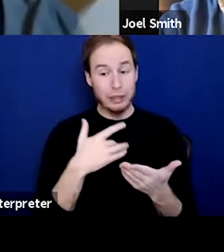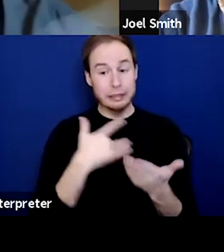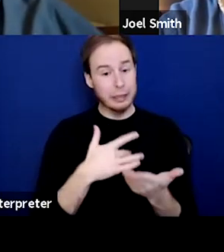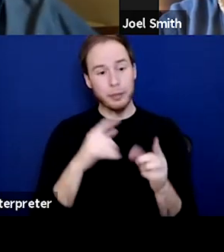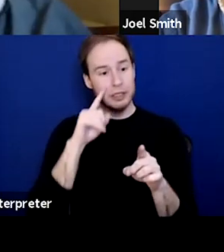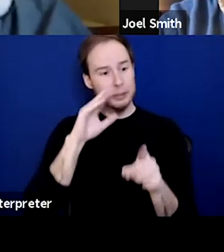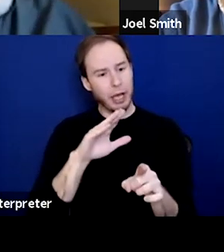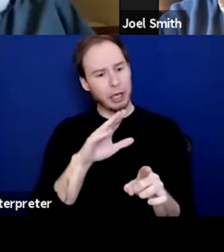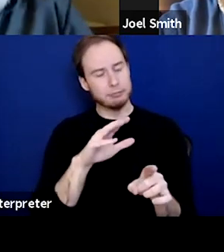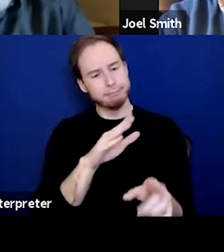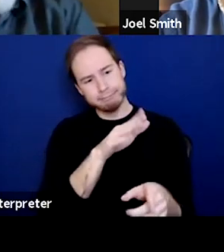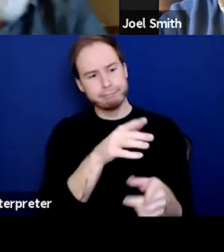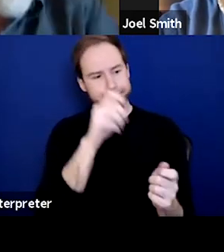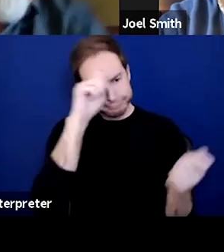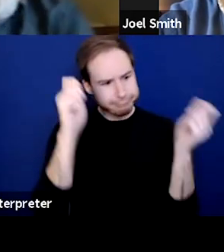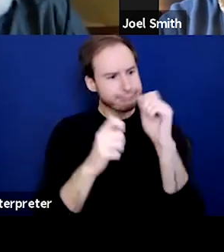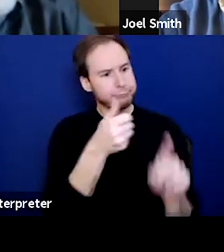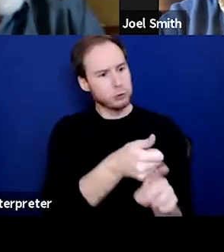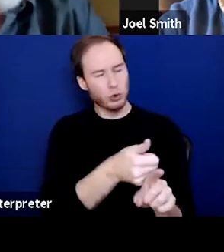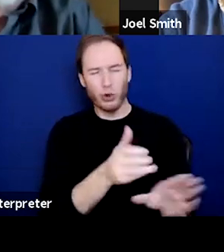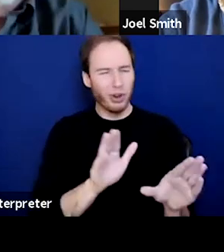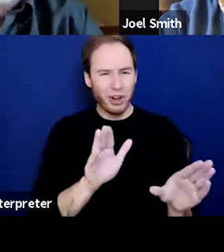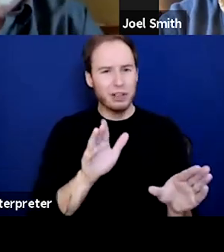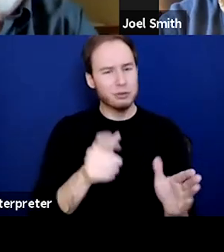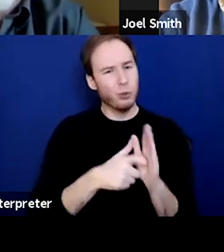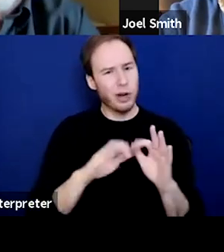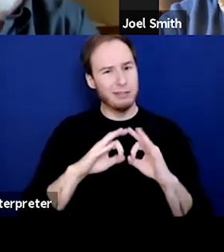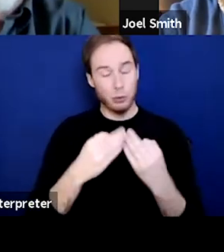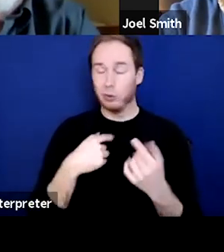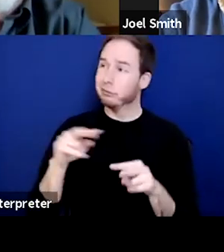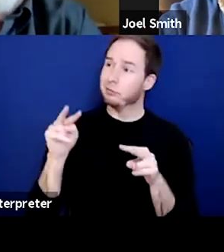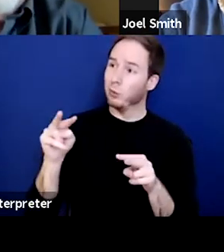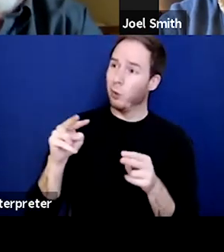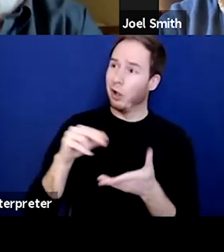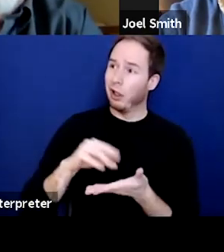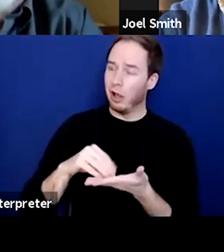and it's difficult. And so, I just always did what I watched. I didn't know any different.